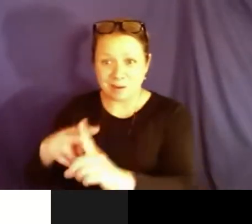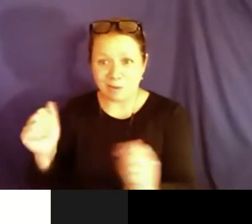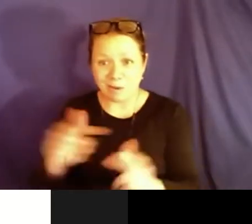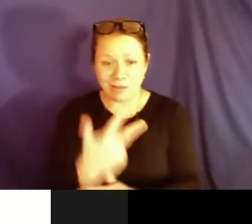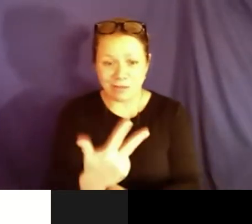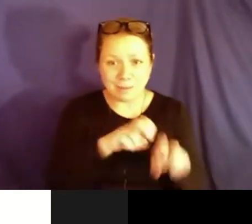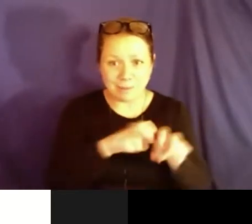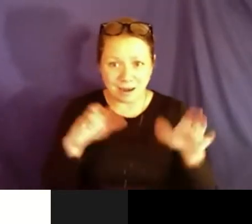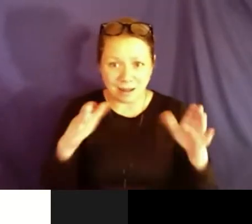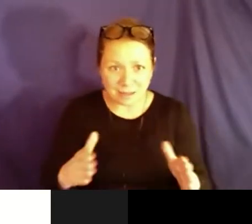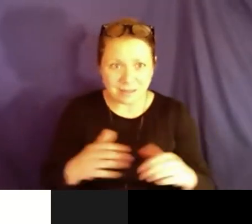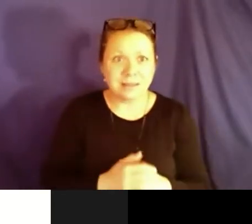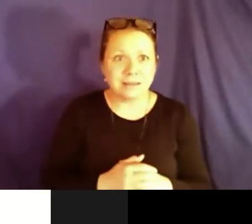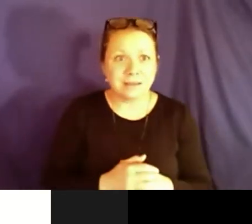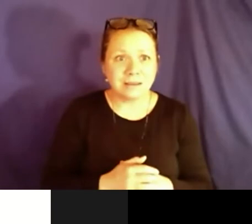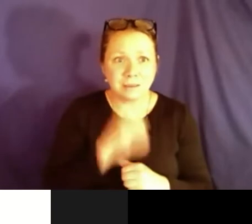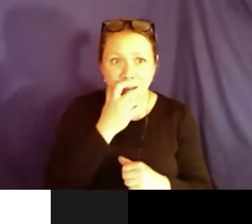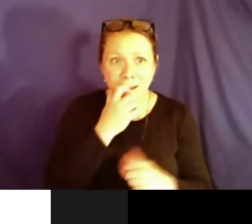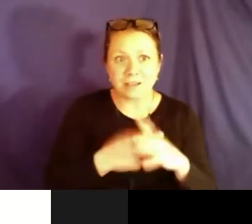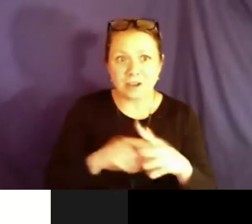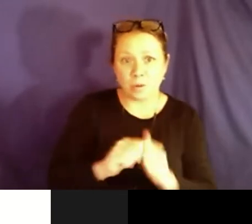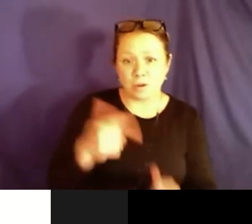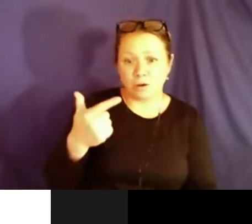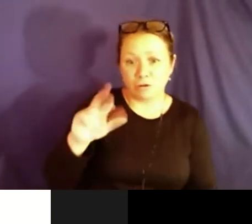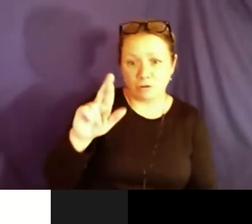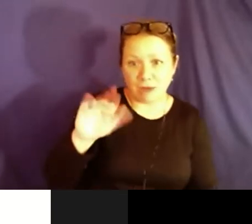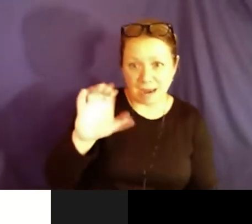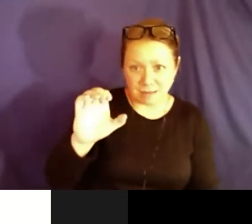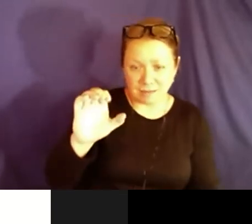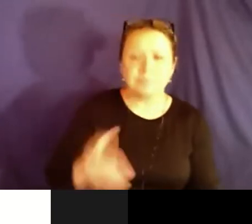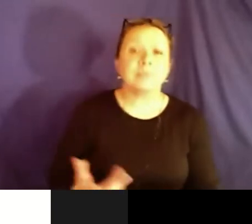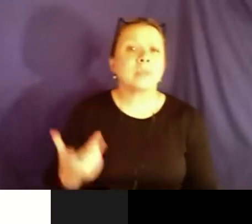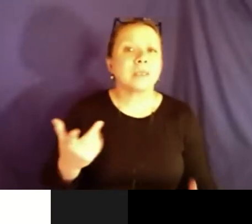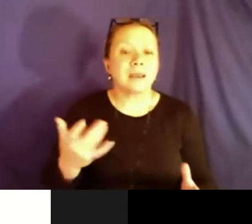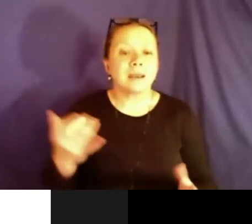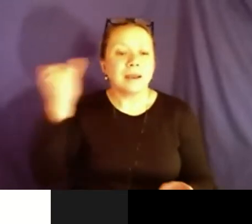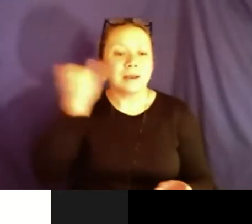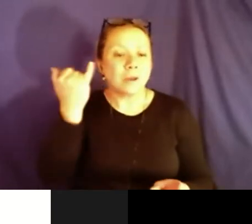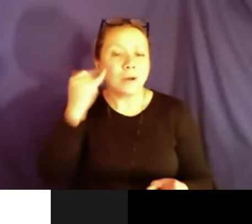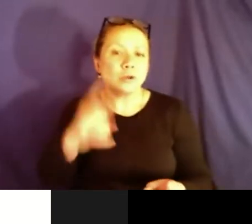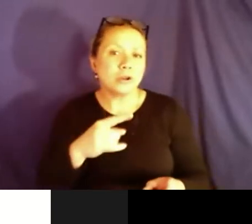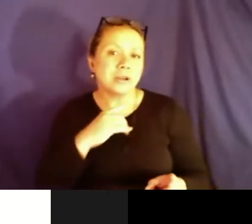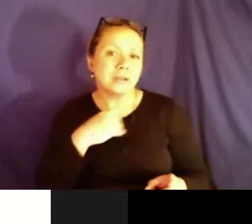child in elementary school and this actually goes to all the three Panelists.